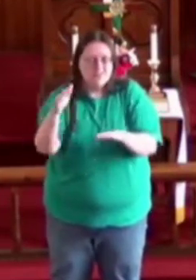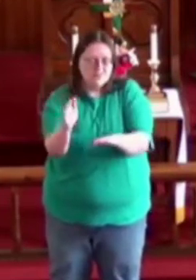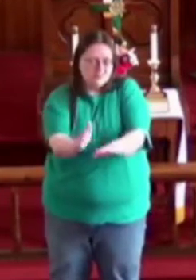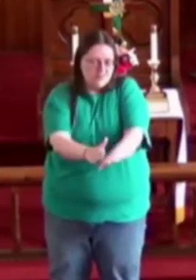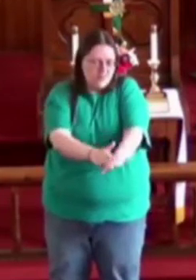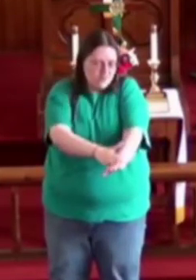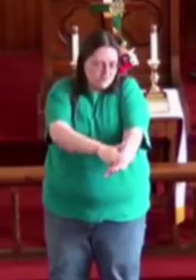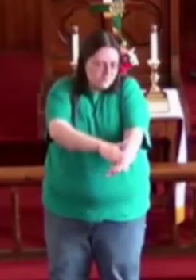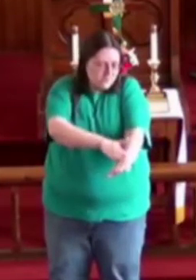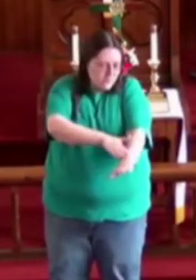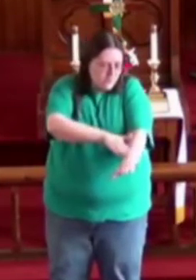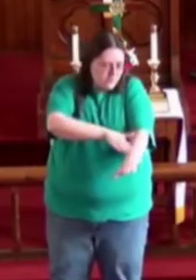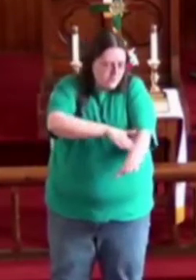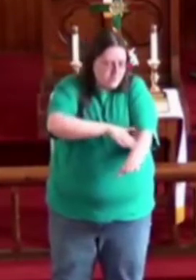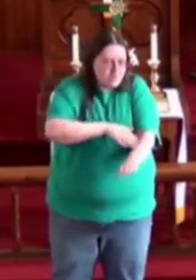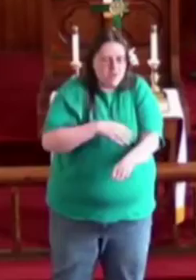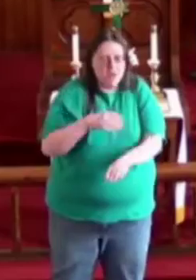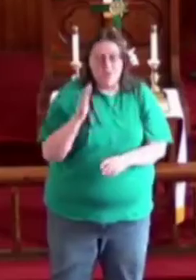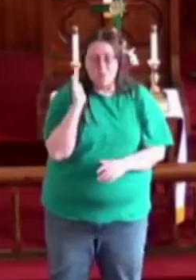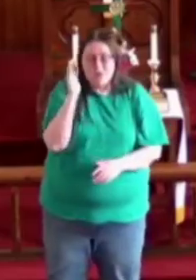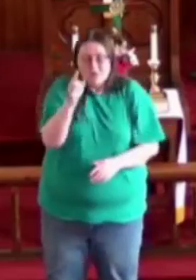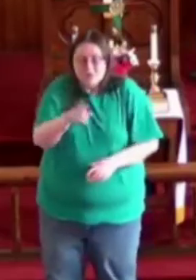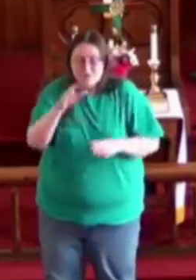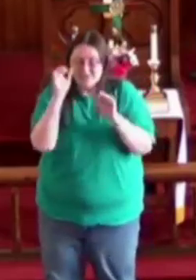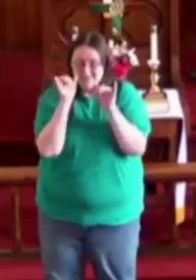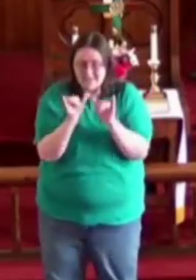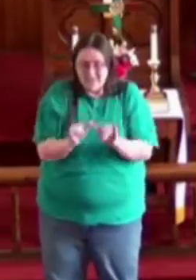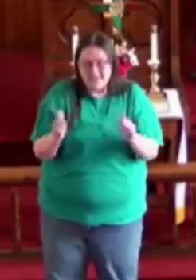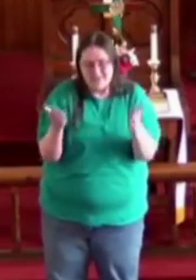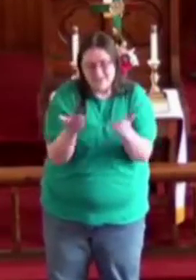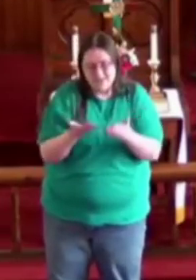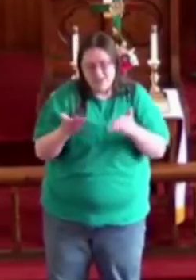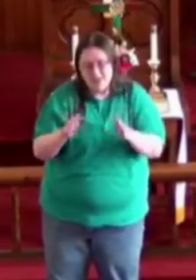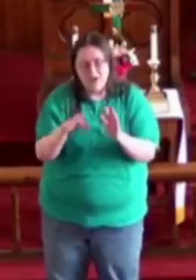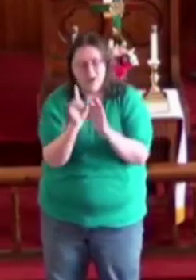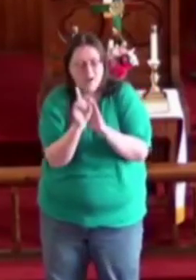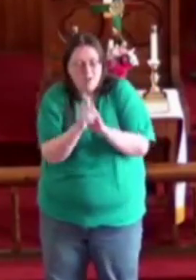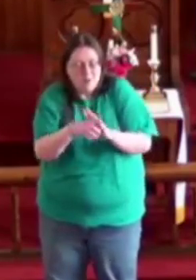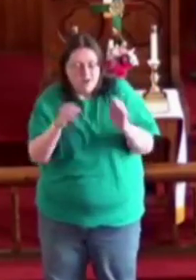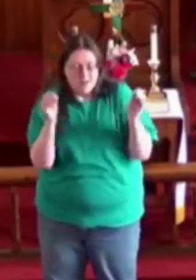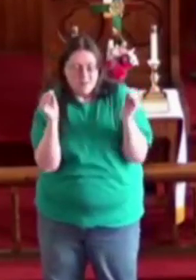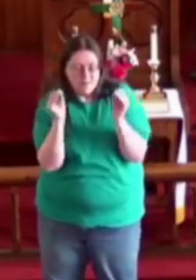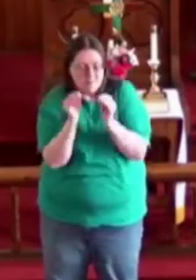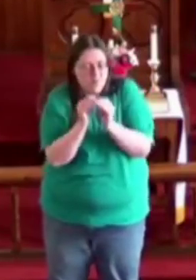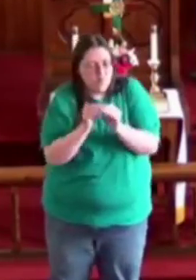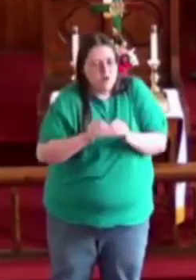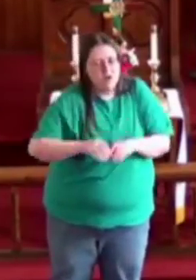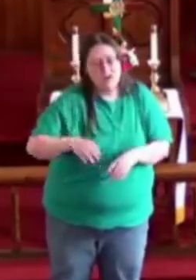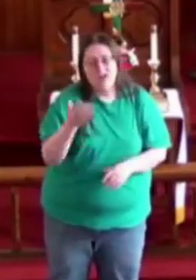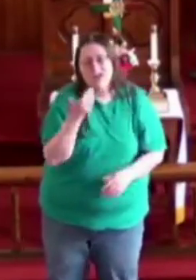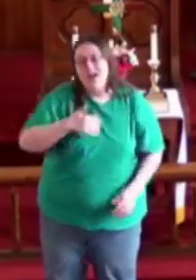Slow down Won't you stay here a minute more